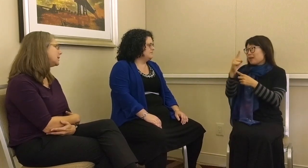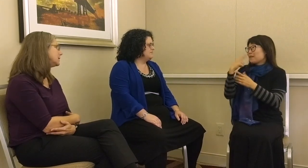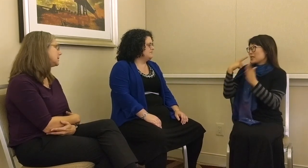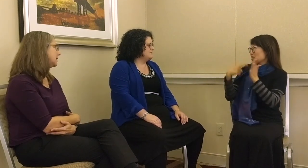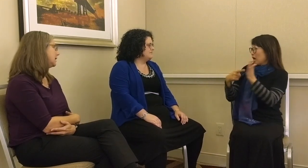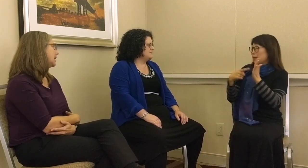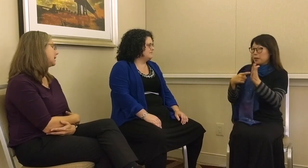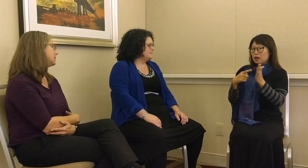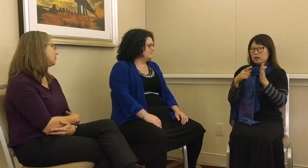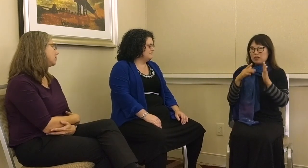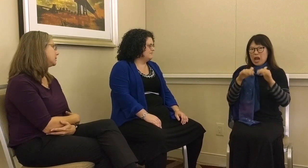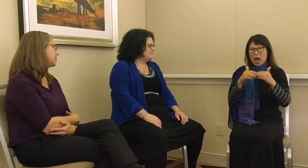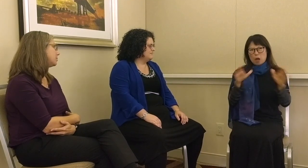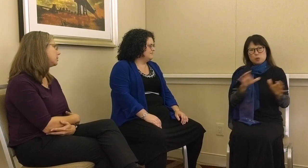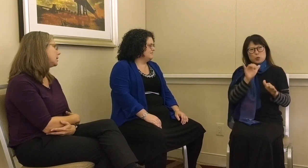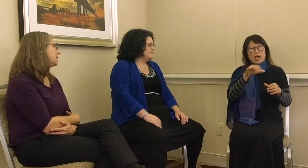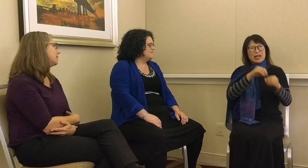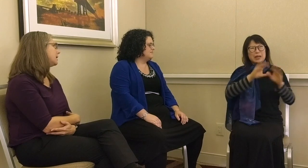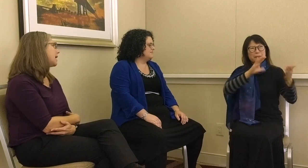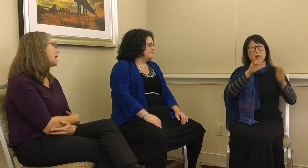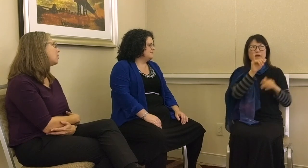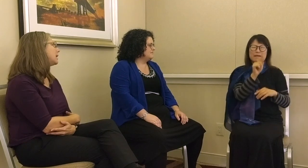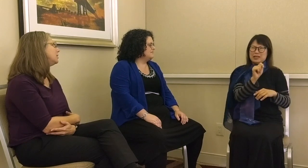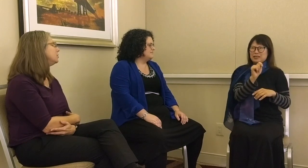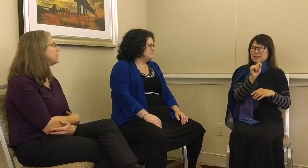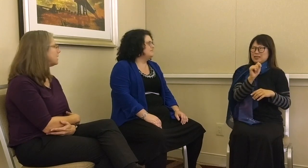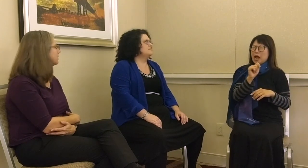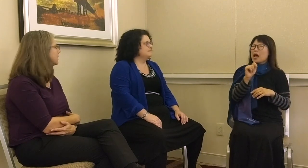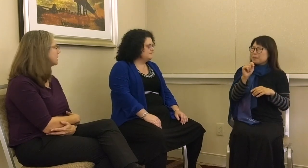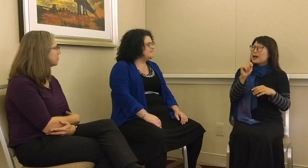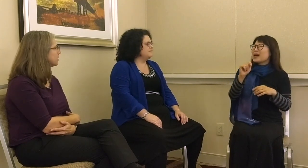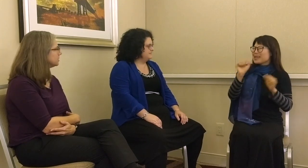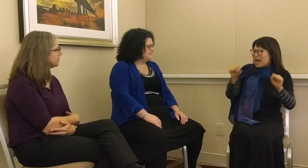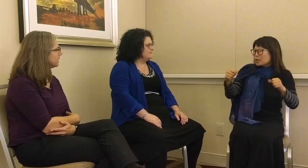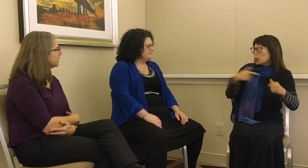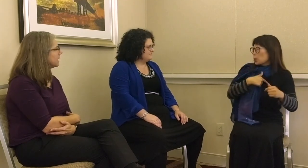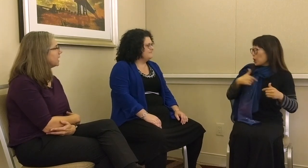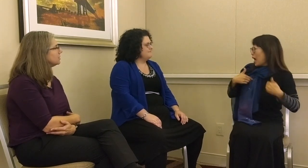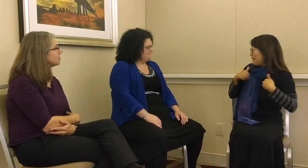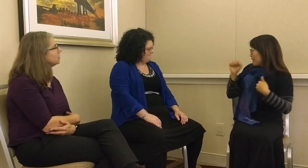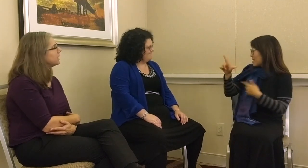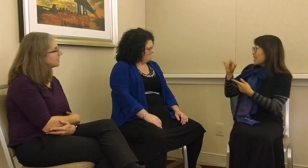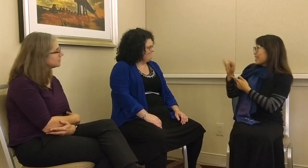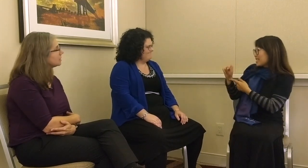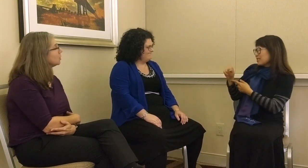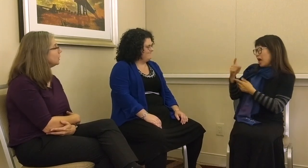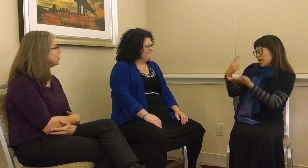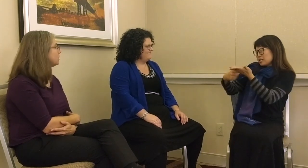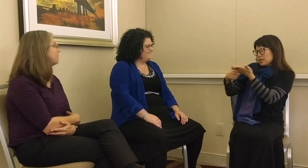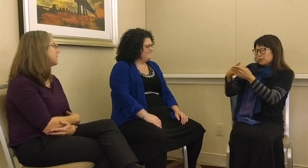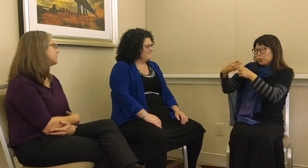study ASL, for example, then how would I do that in comparative lit? Yes, we do have ASL